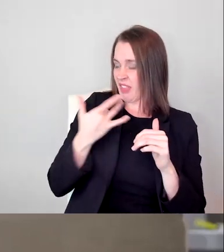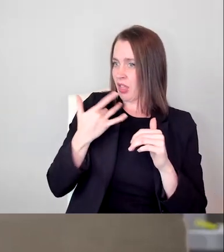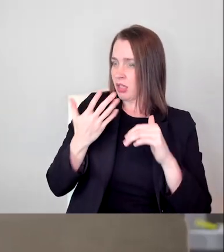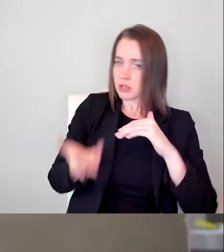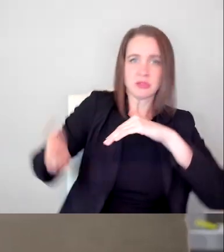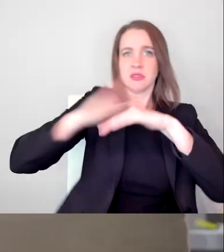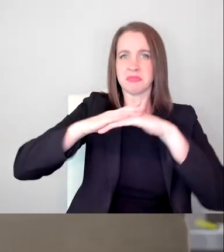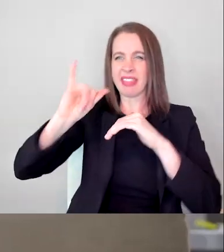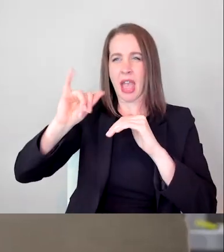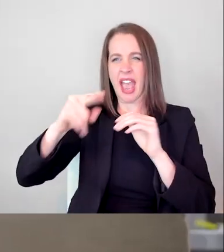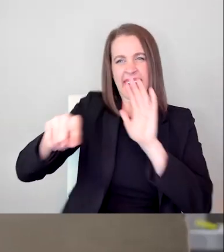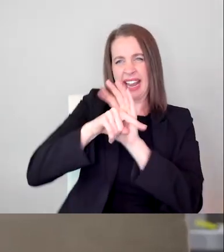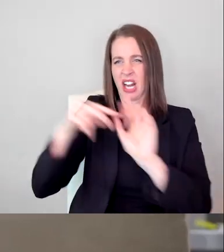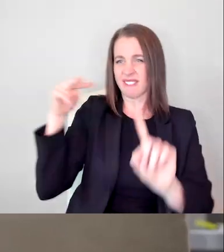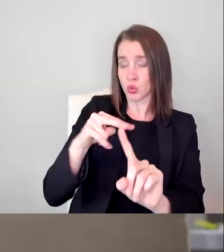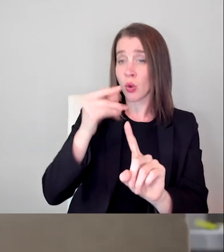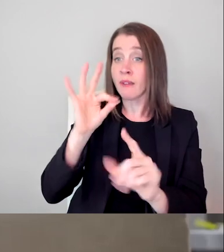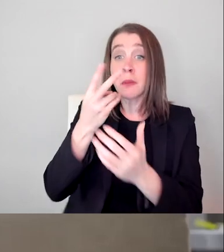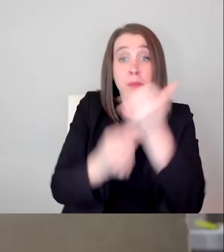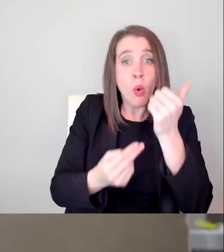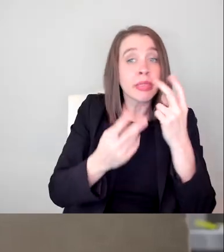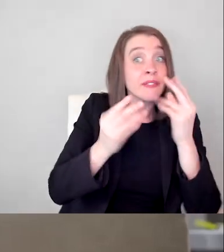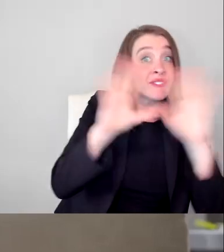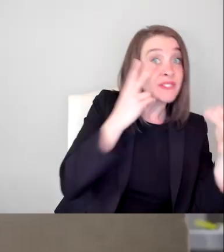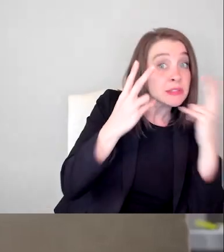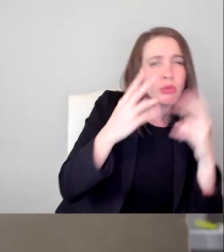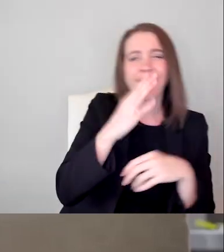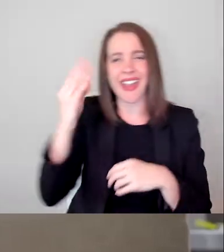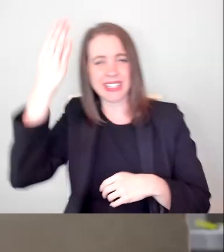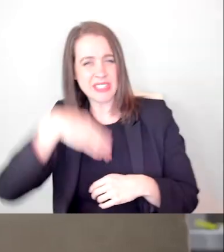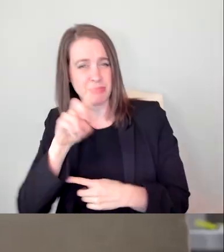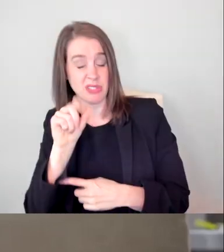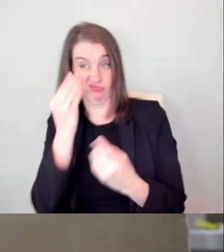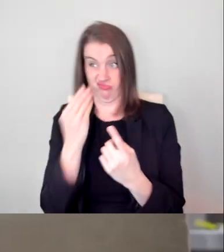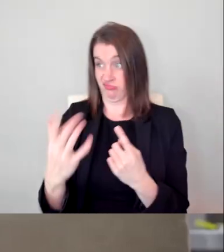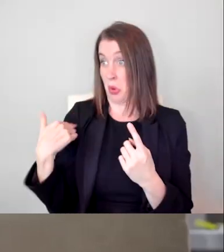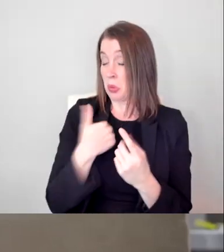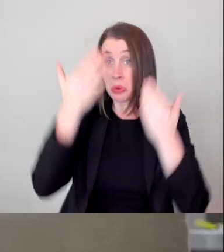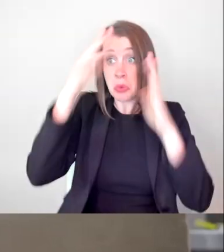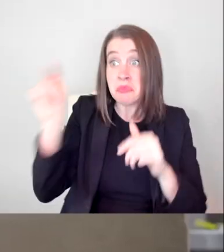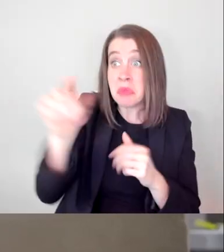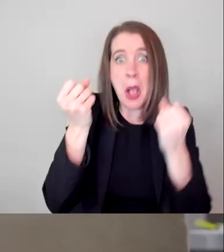and invisible disabilities. Because we actually have no idea how many people with invisible disabilities grace our screens,